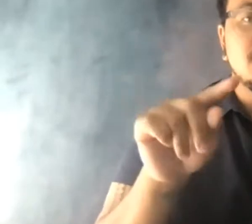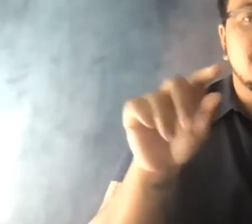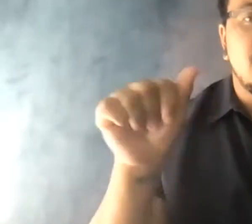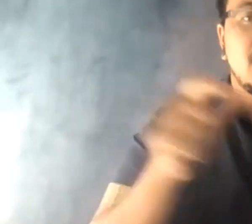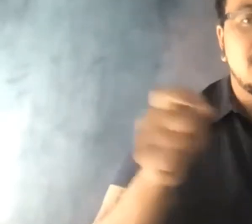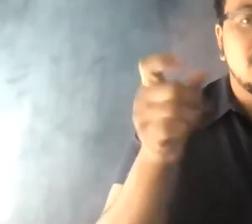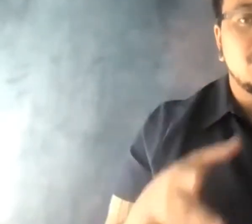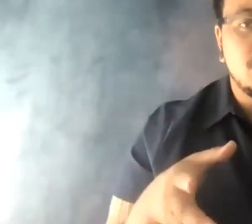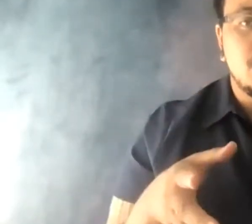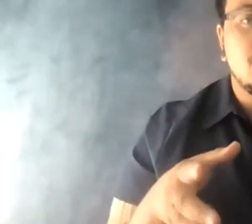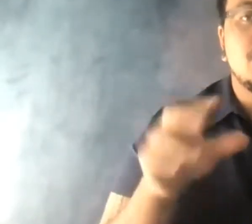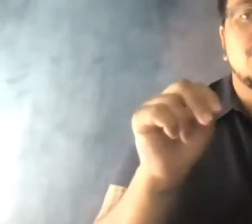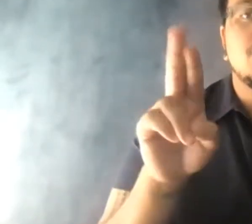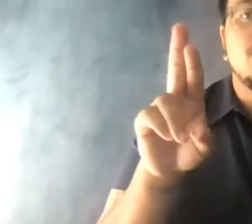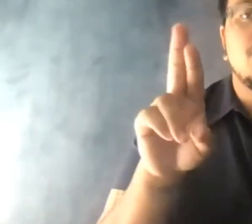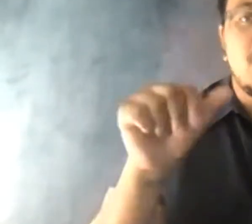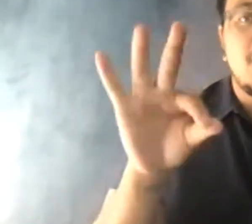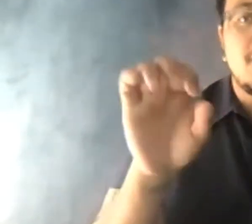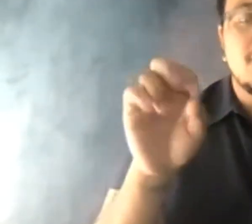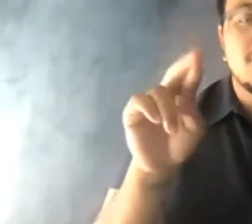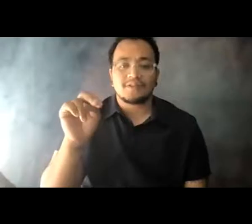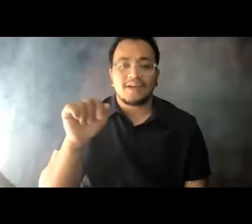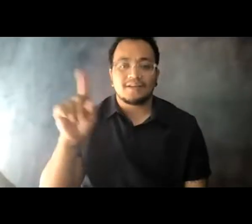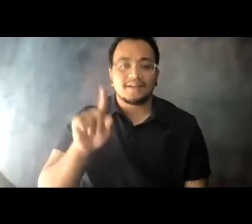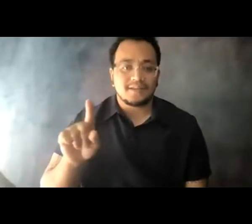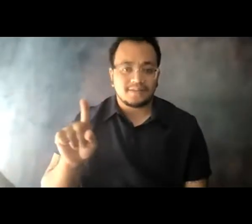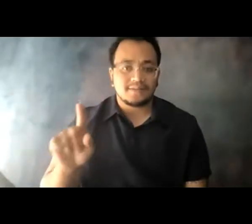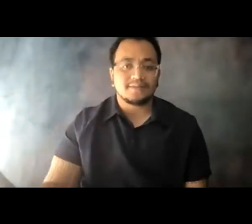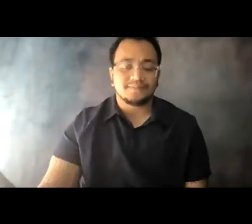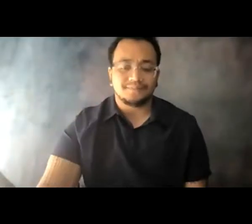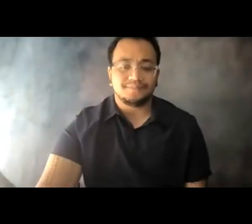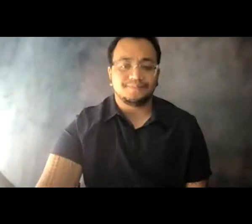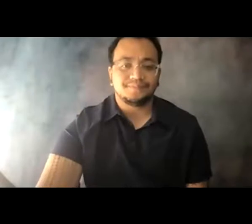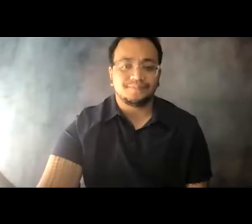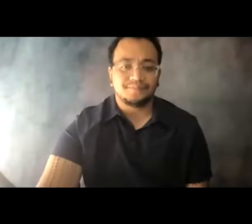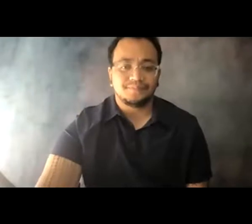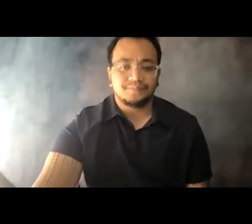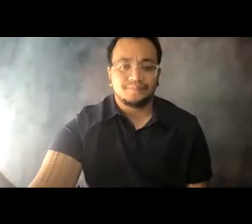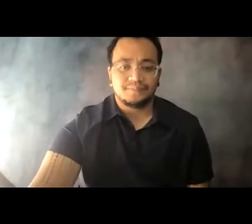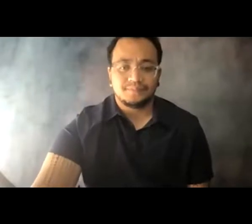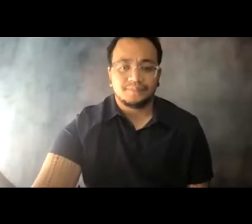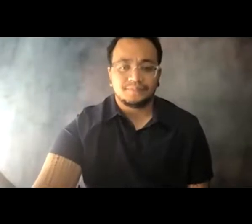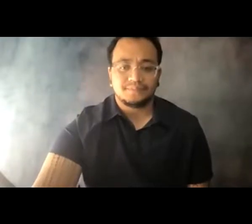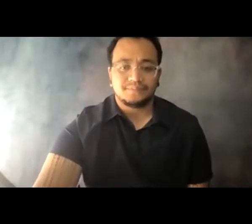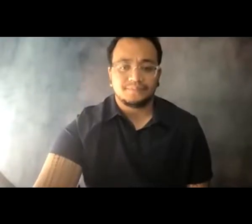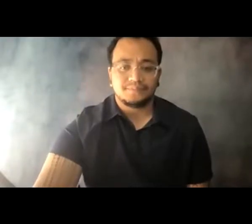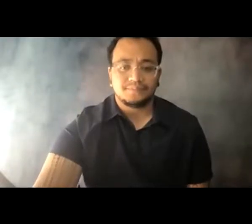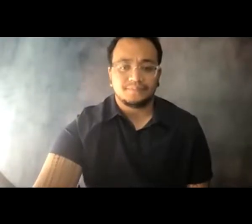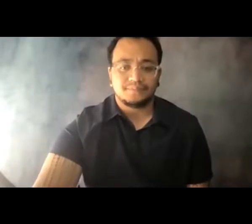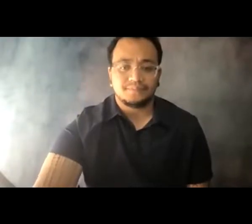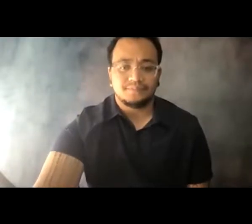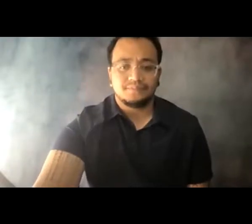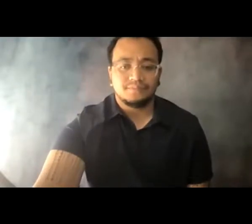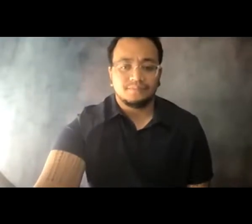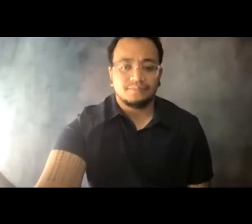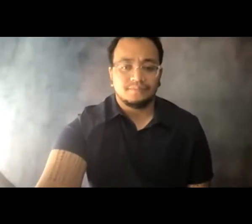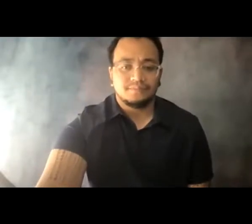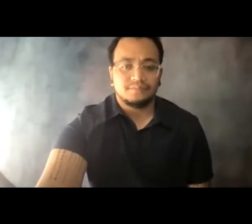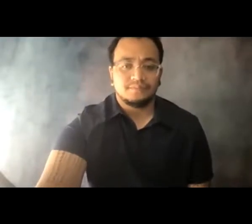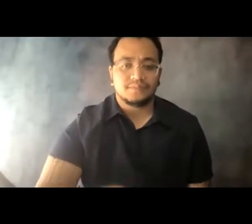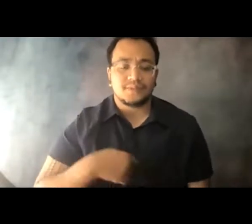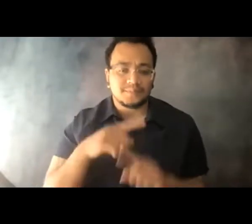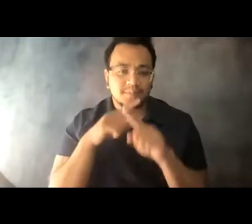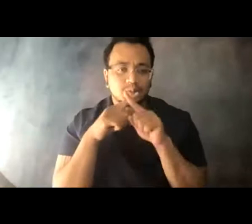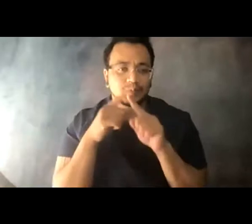14:02:00 >> NURIA FERNANDEZ: 14:02:09 >> NURIA FERNANDEZ: Hello, everyone.